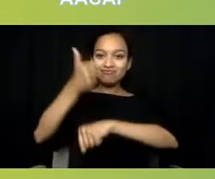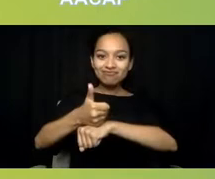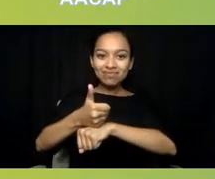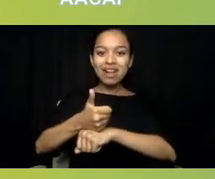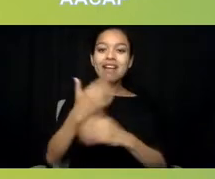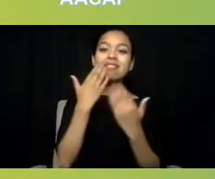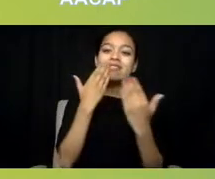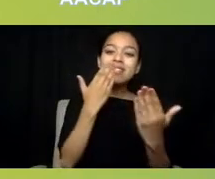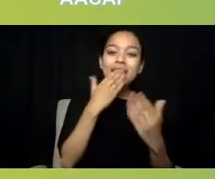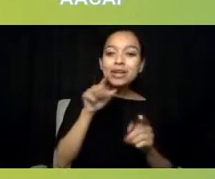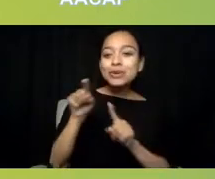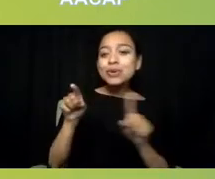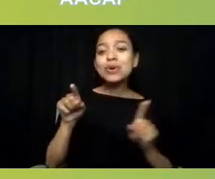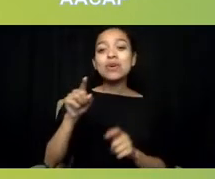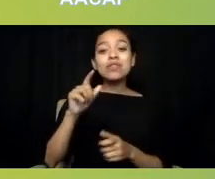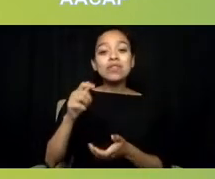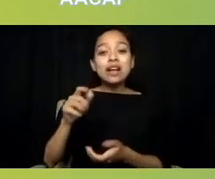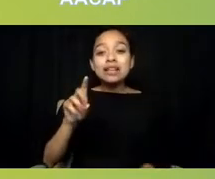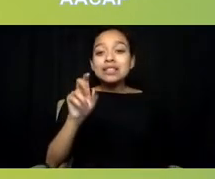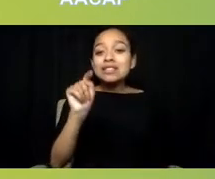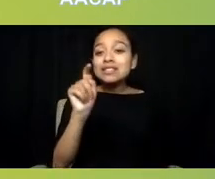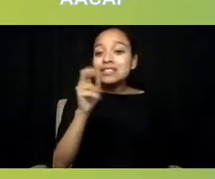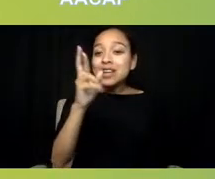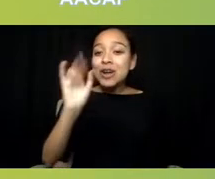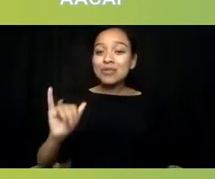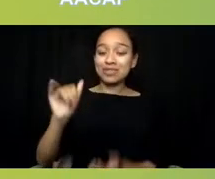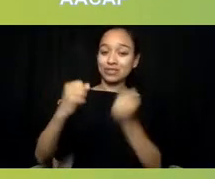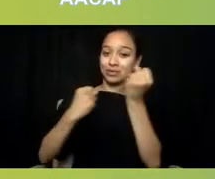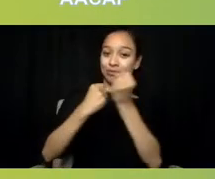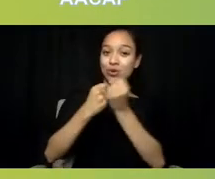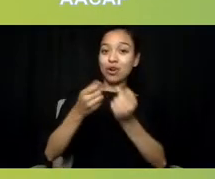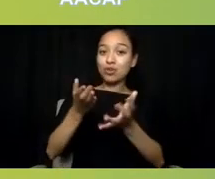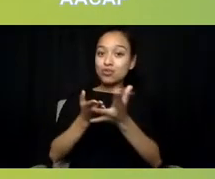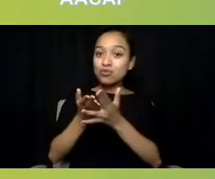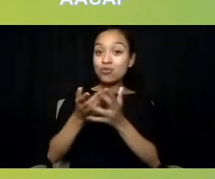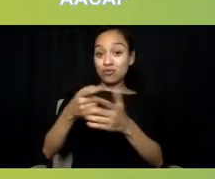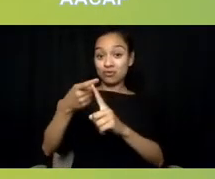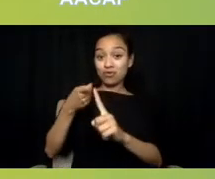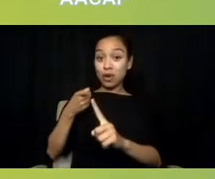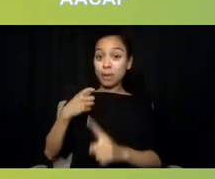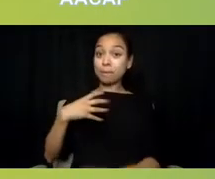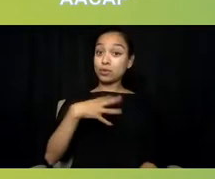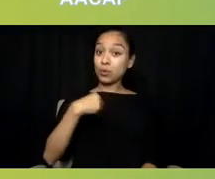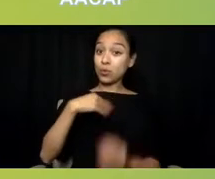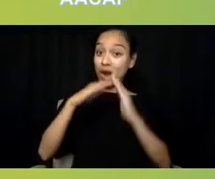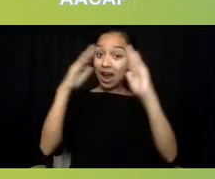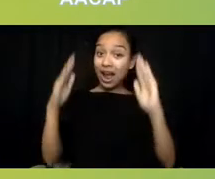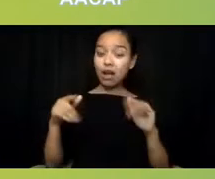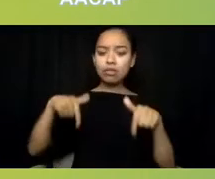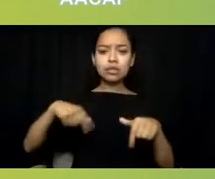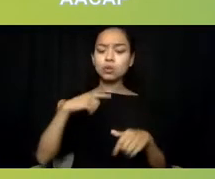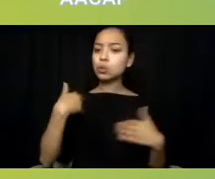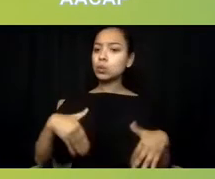to make sure that this gets done the right way. This is a historic opportunity it's going to be a challenge,